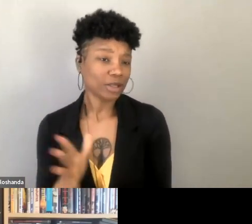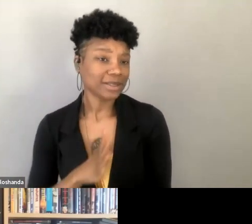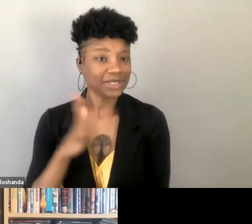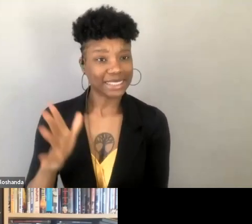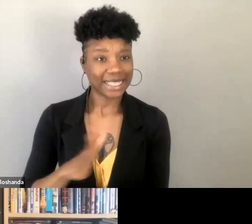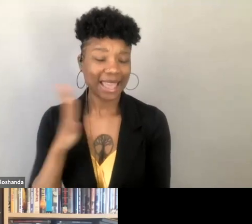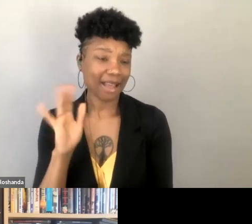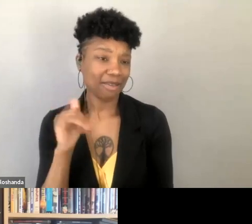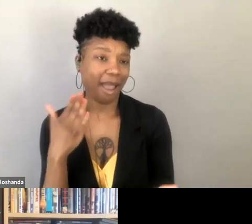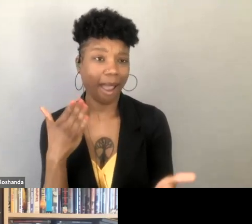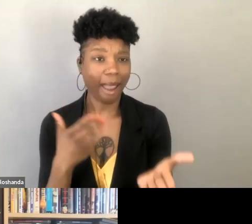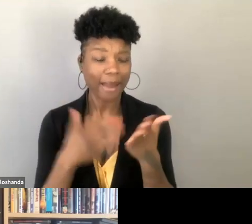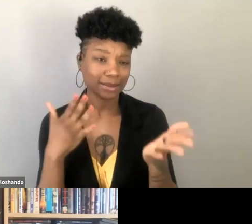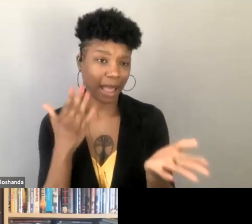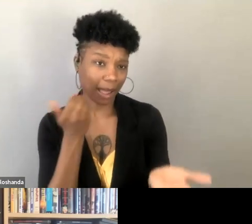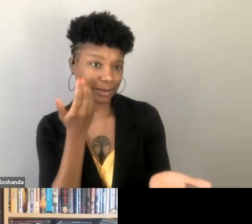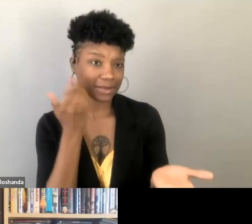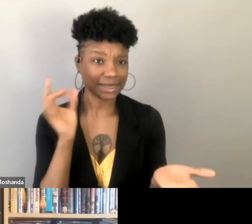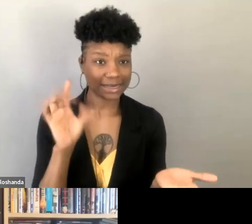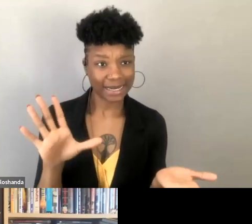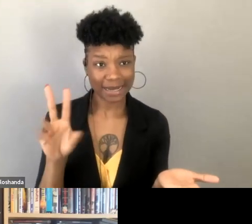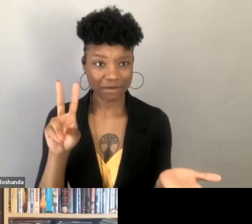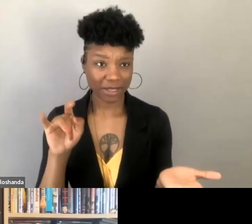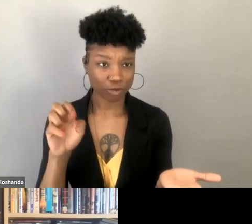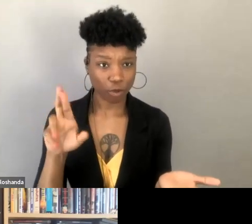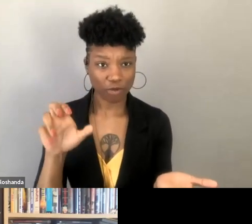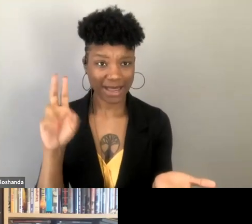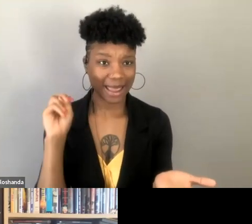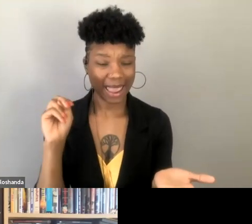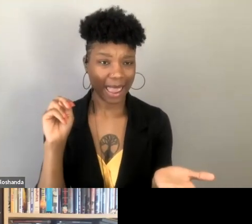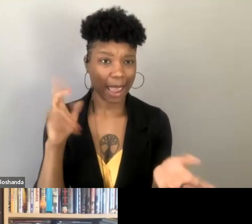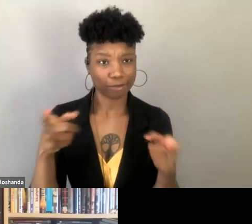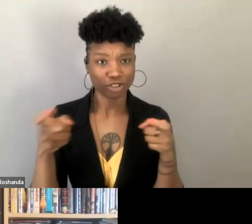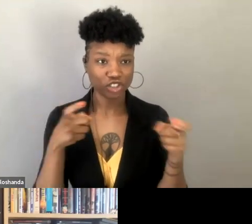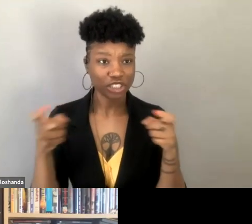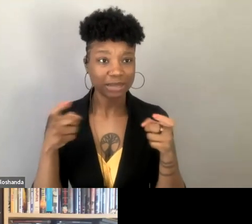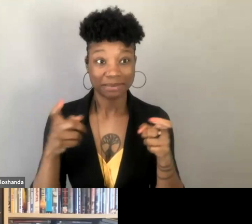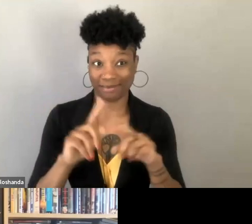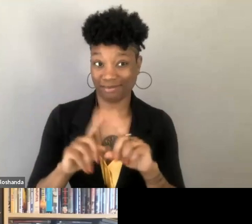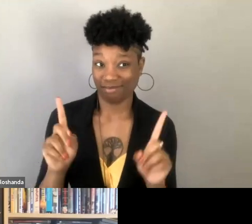than this anti-obscenity Victorian sort of regime. But as Kendra and also Jules have pointed out,